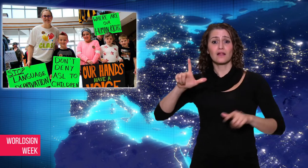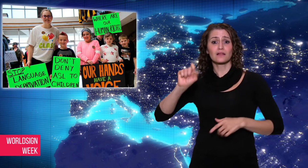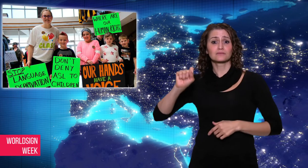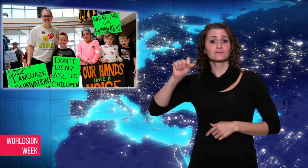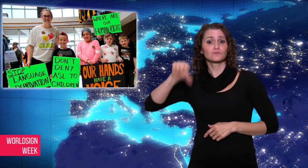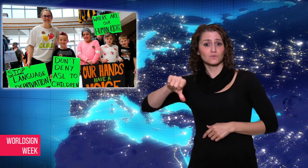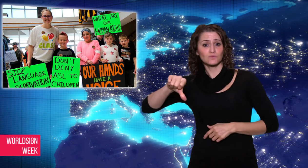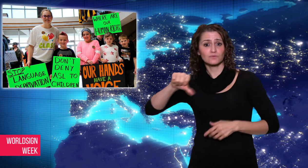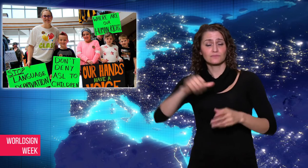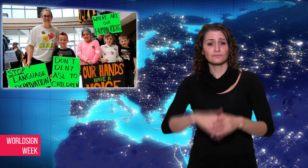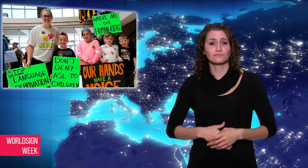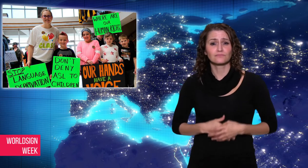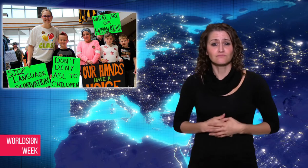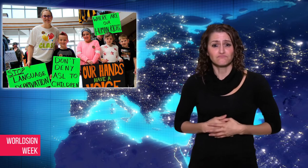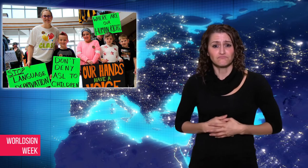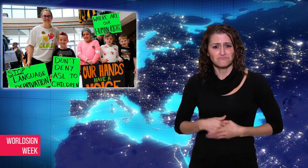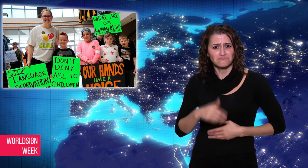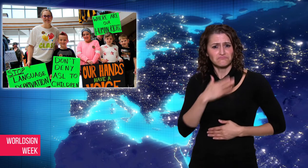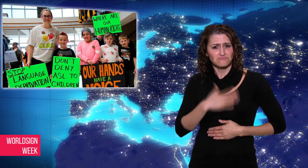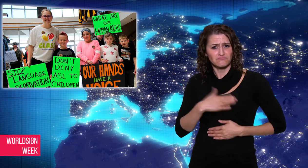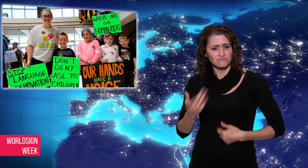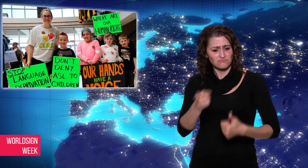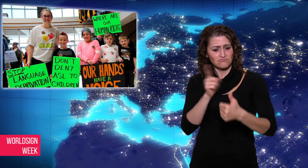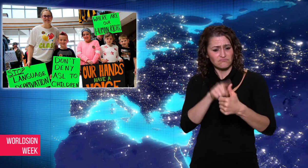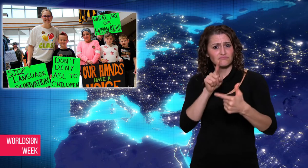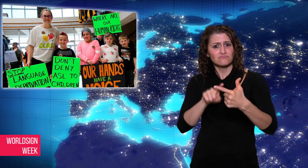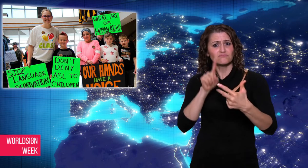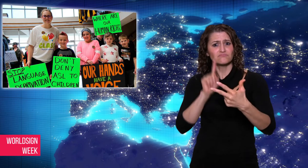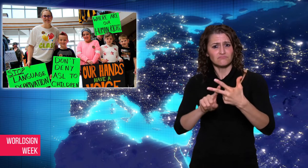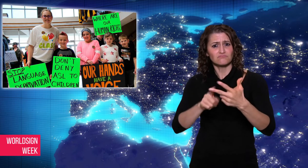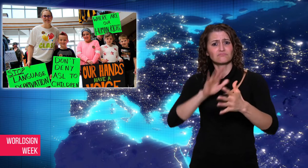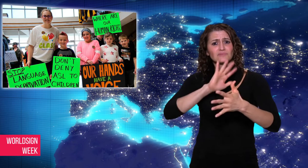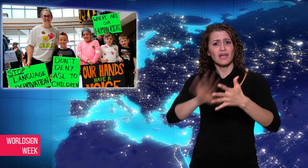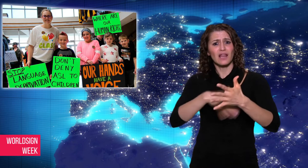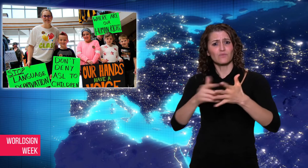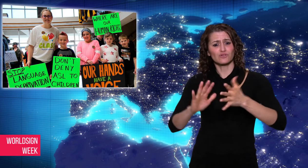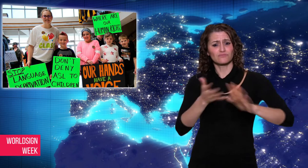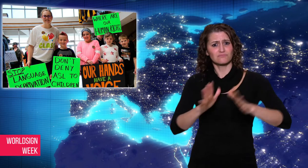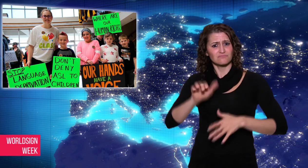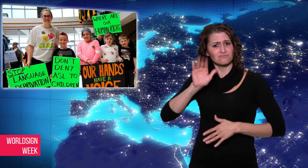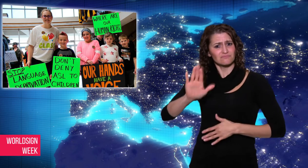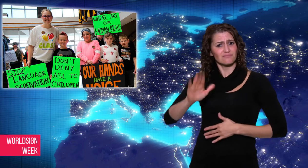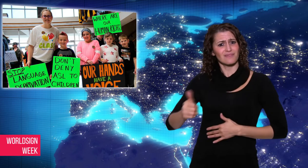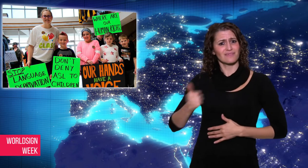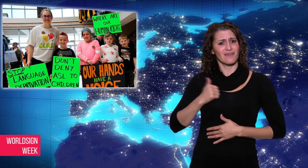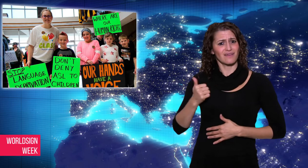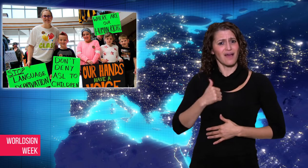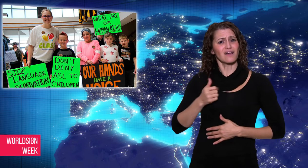languages to guarantee